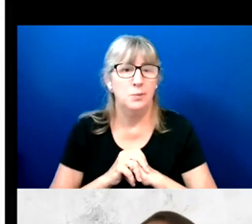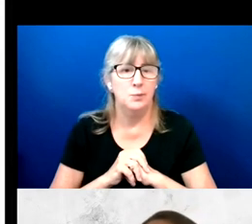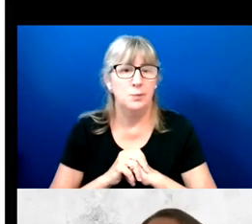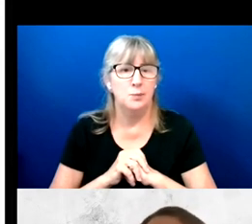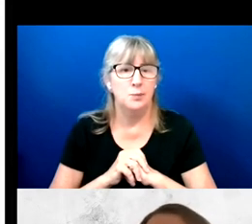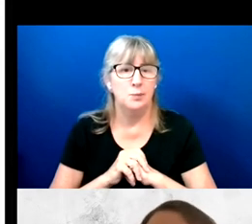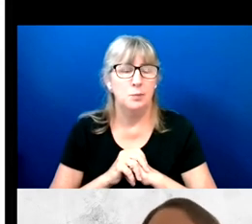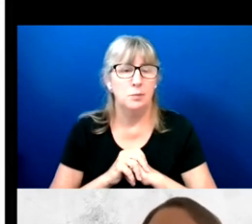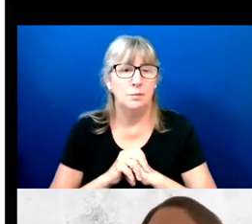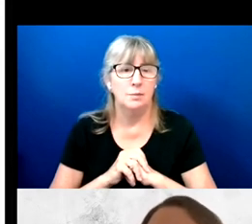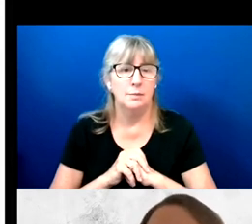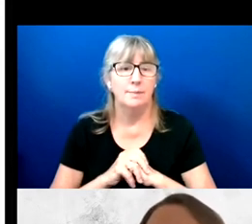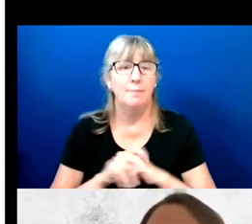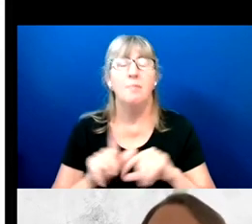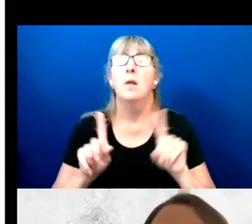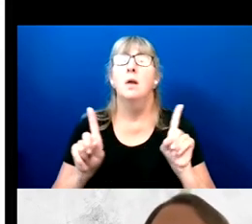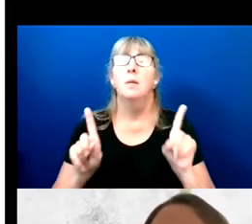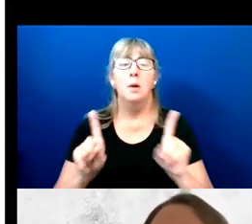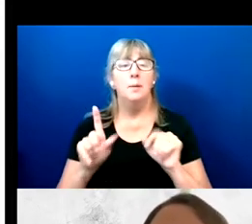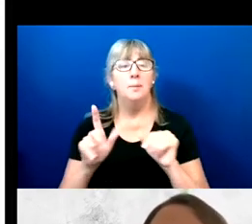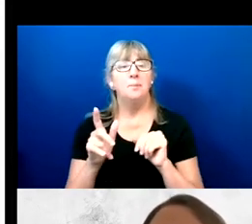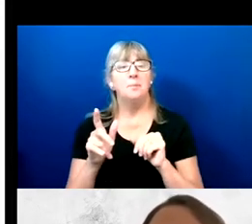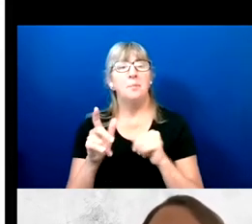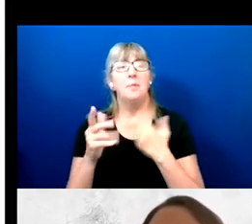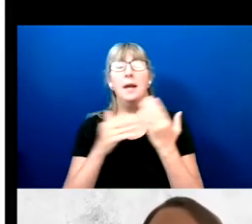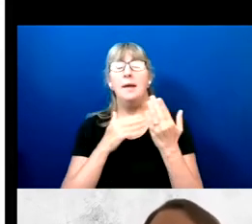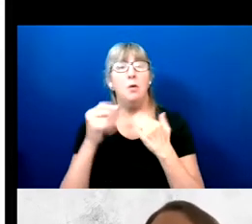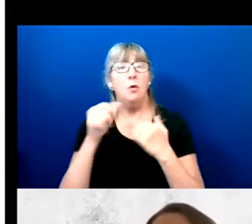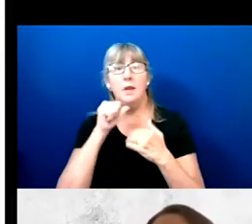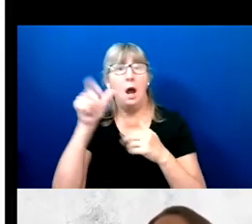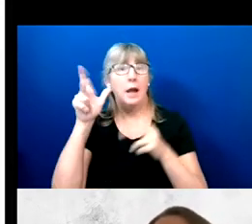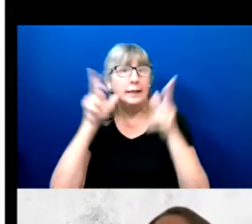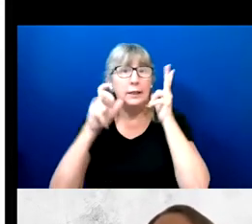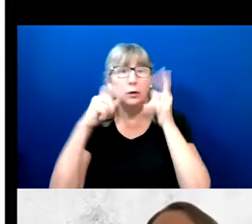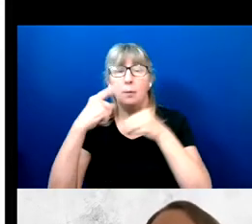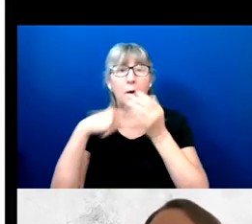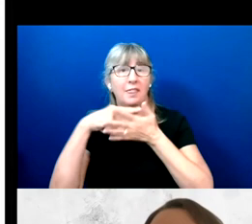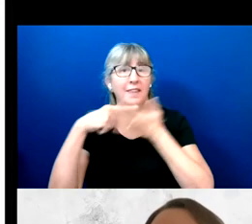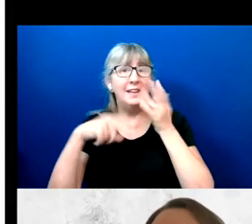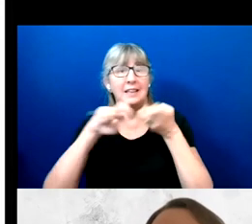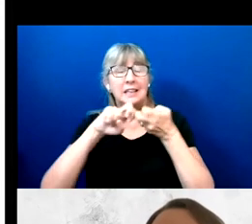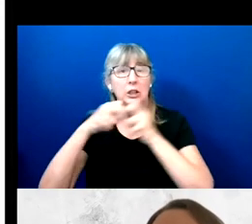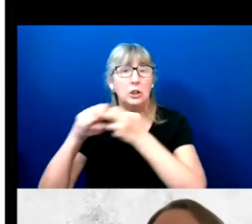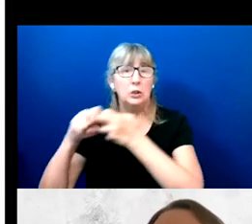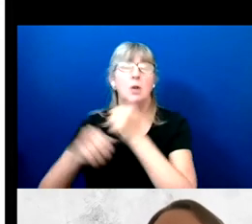And yet despite not hearing about these issues, the majority of voters overall believed it's